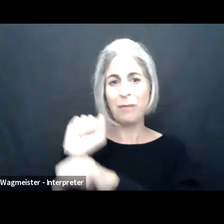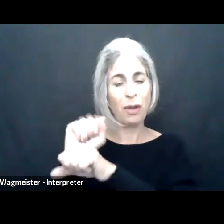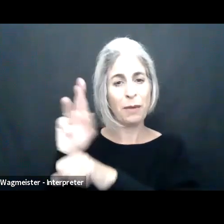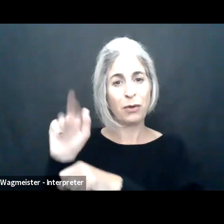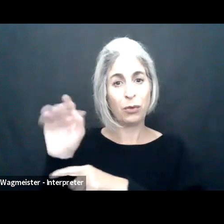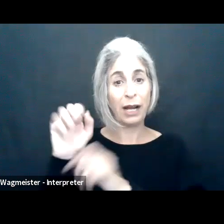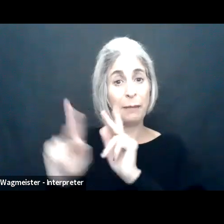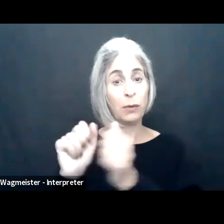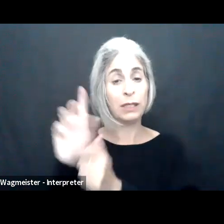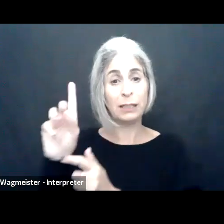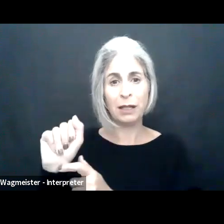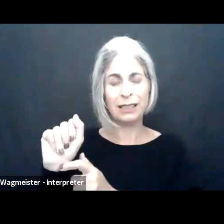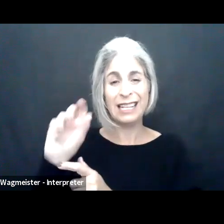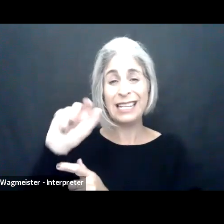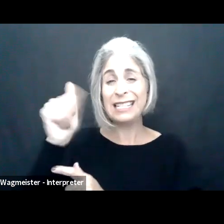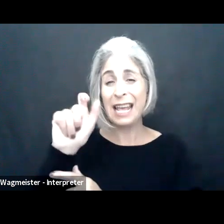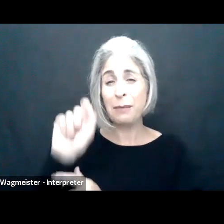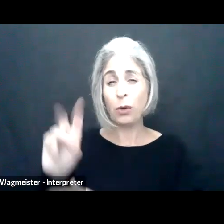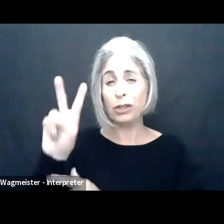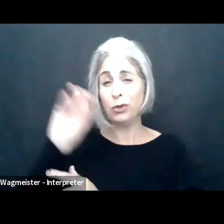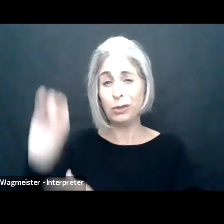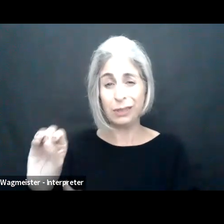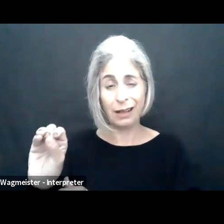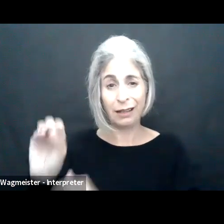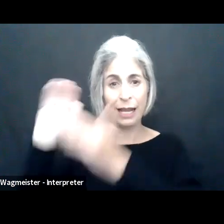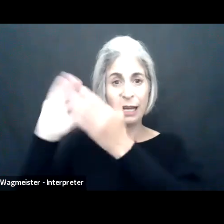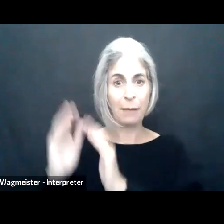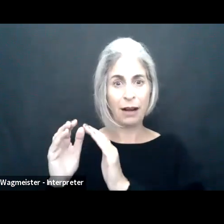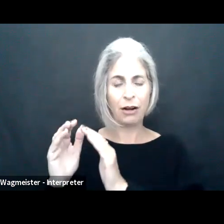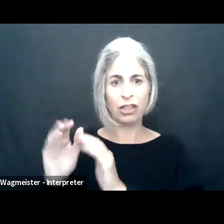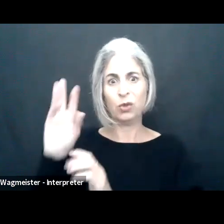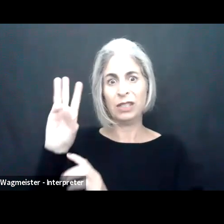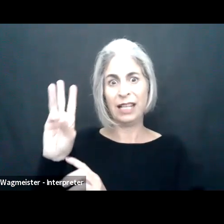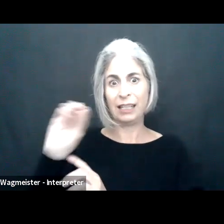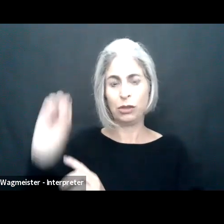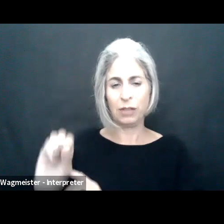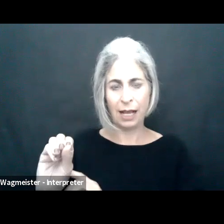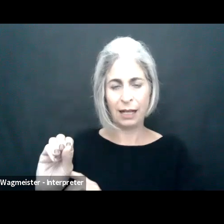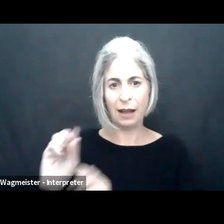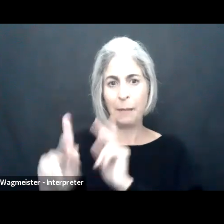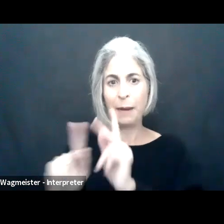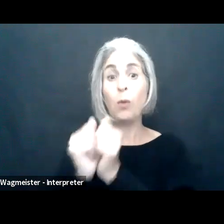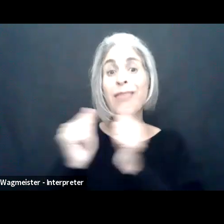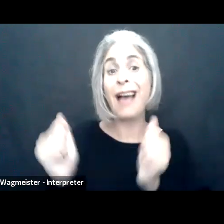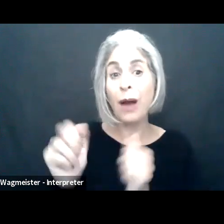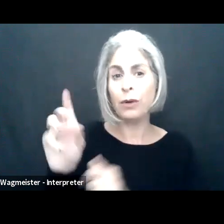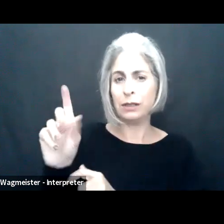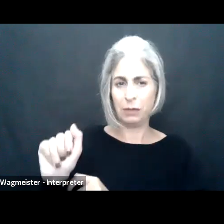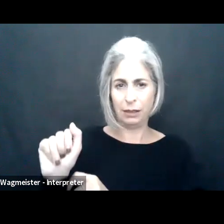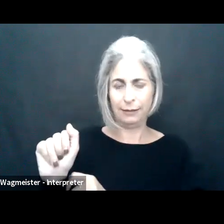with disabilities. In March 2021 the unemployment rate for people with disabilities was 10.2%